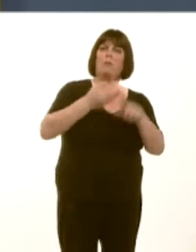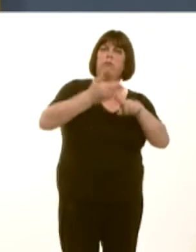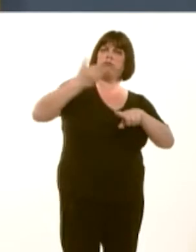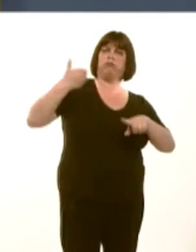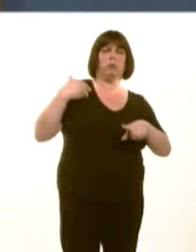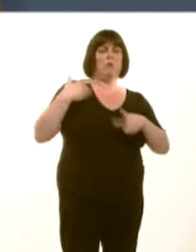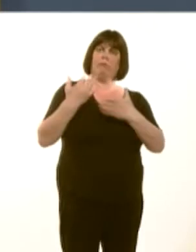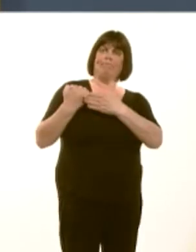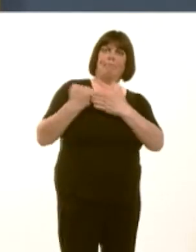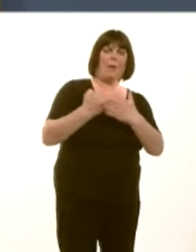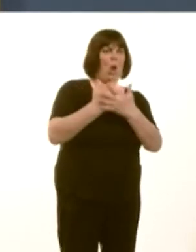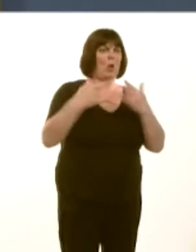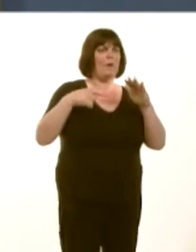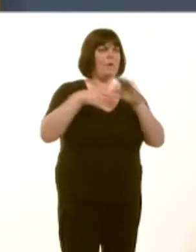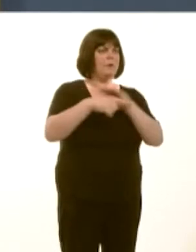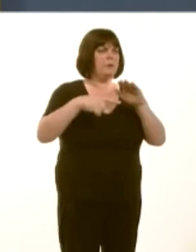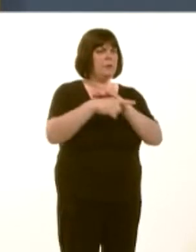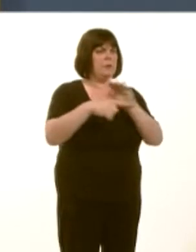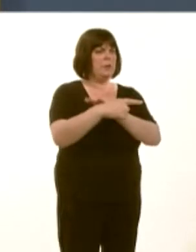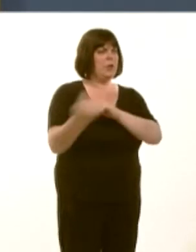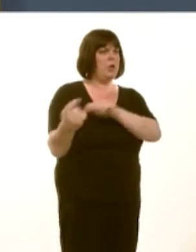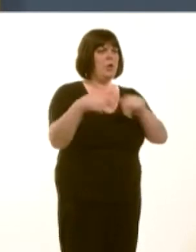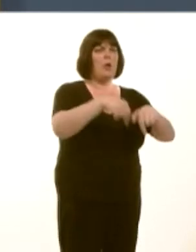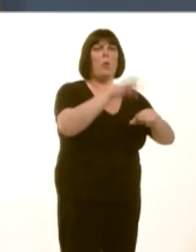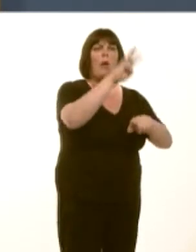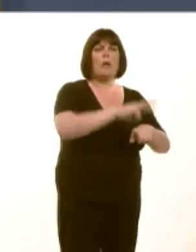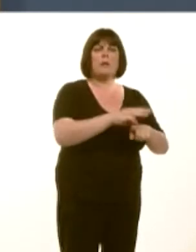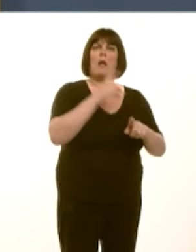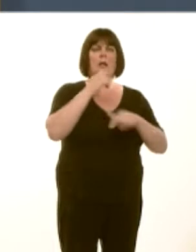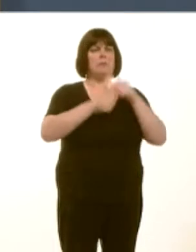tribute to the current Minister for the Economy, Science and Transport who intervened and took